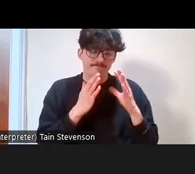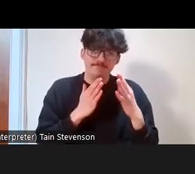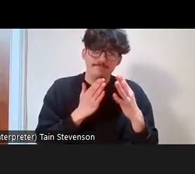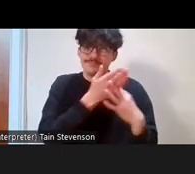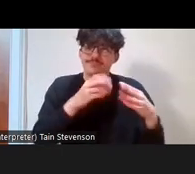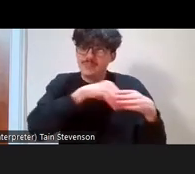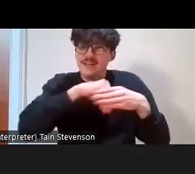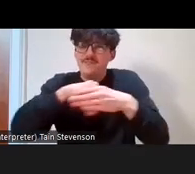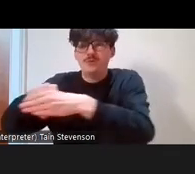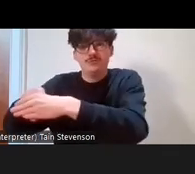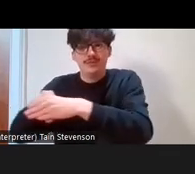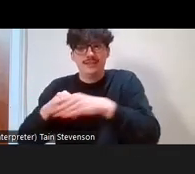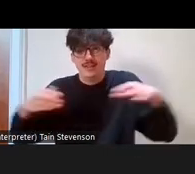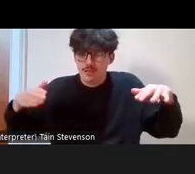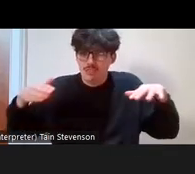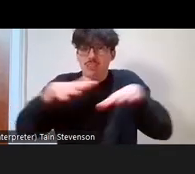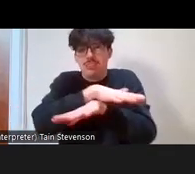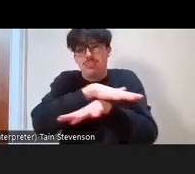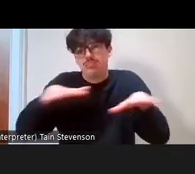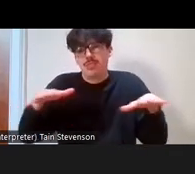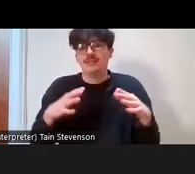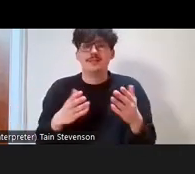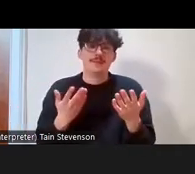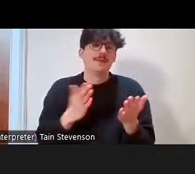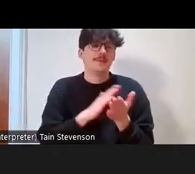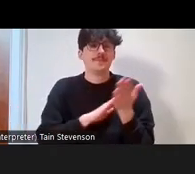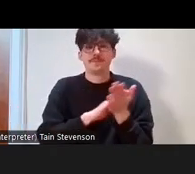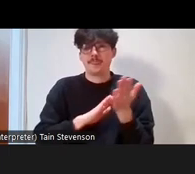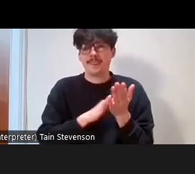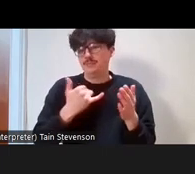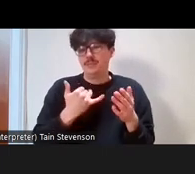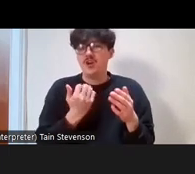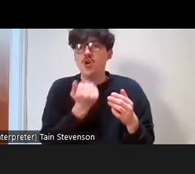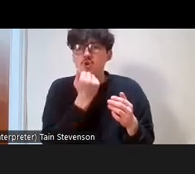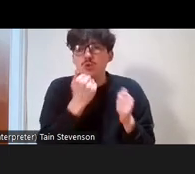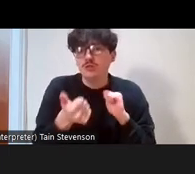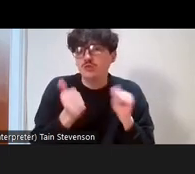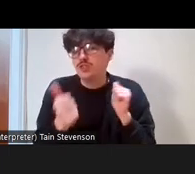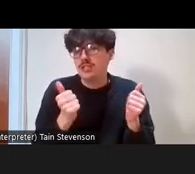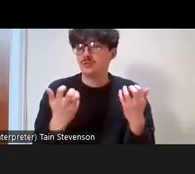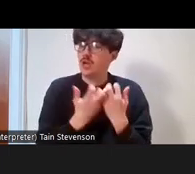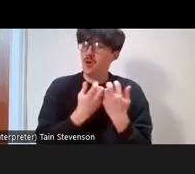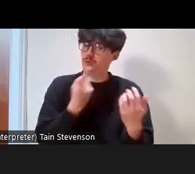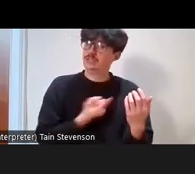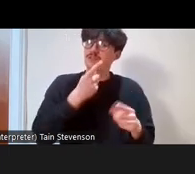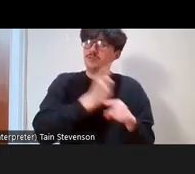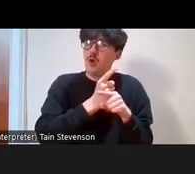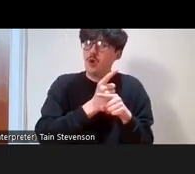different people and you may be code switching, so changing how you speak, changing the, you know,